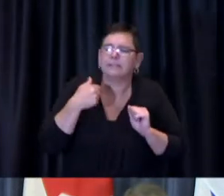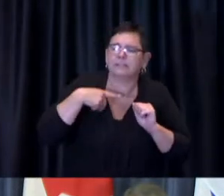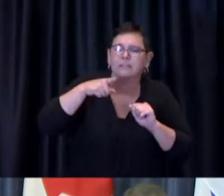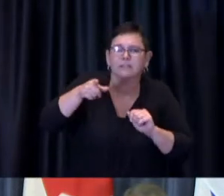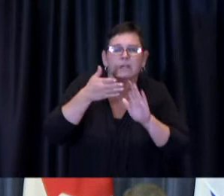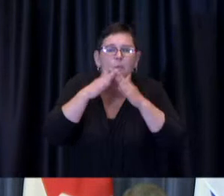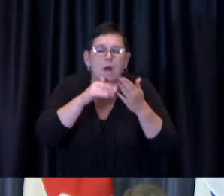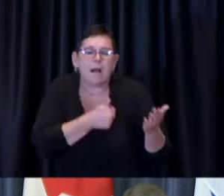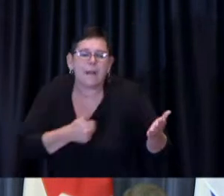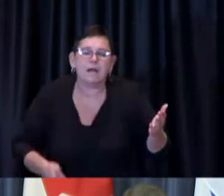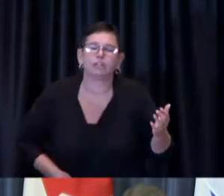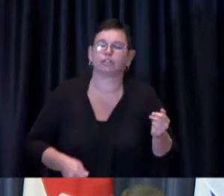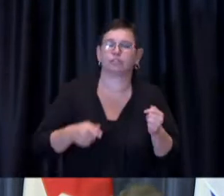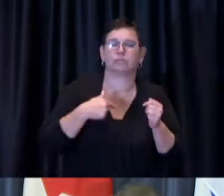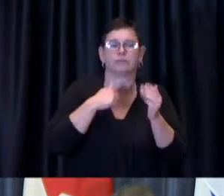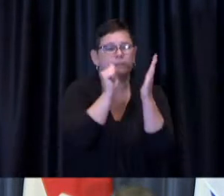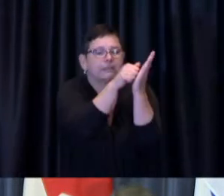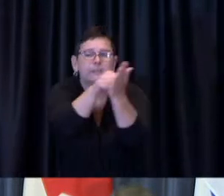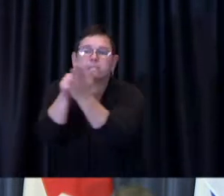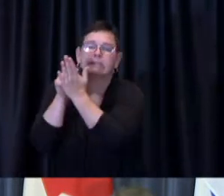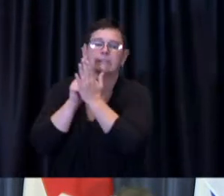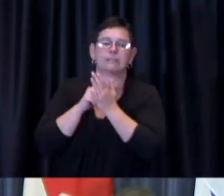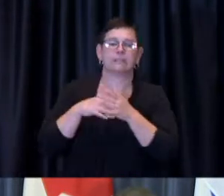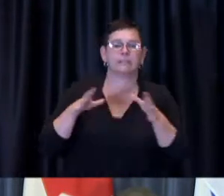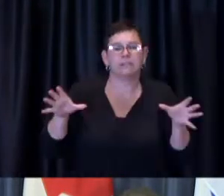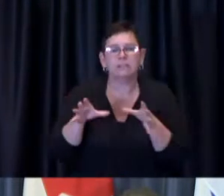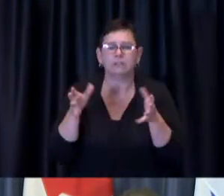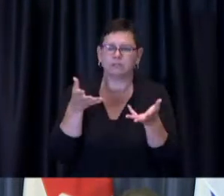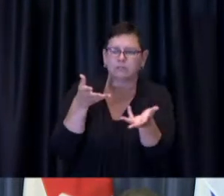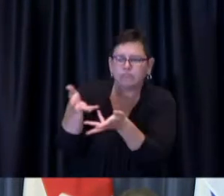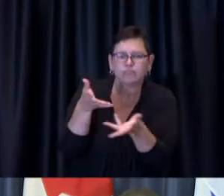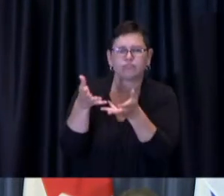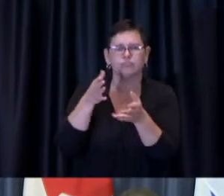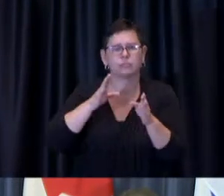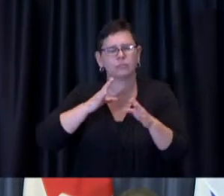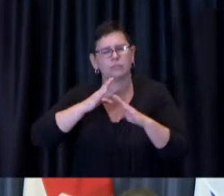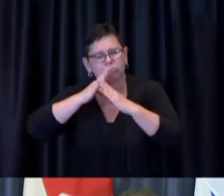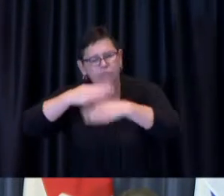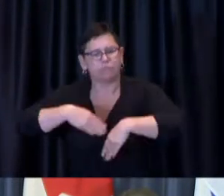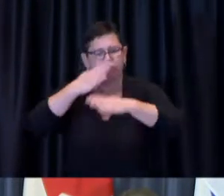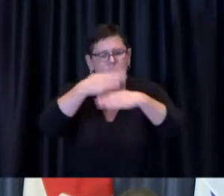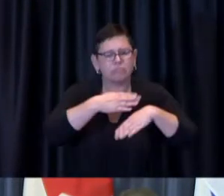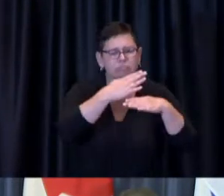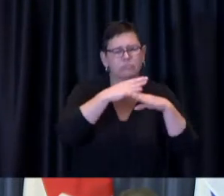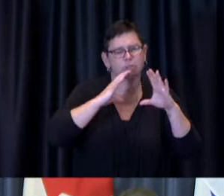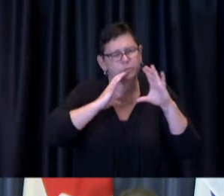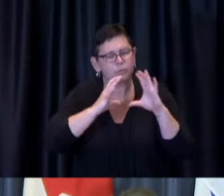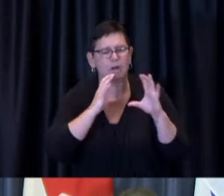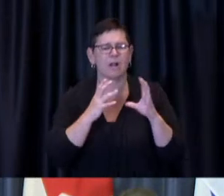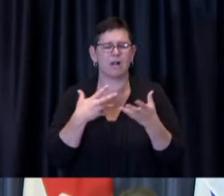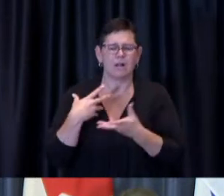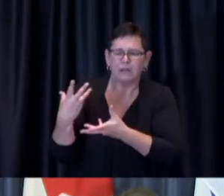as the Mayor said our primary care physicians are also being enlisted to support very specific